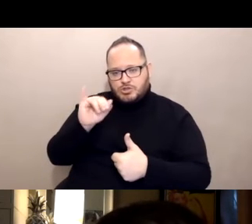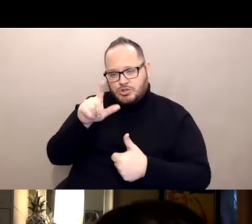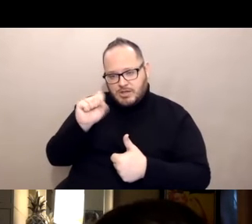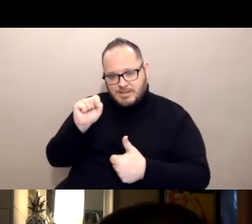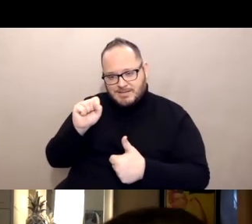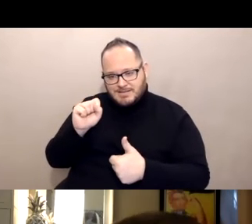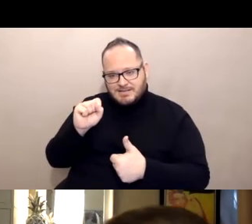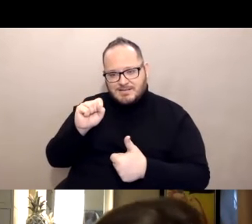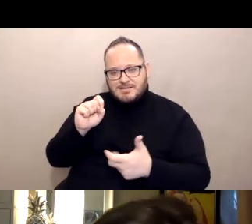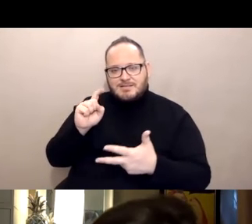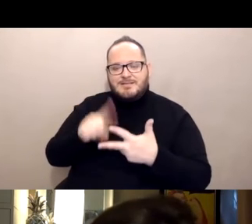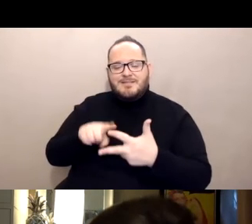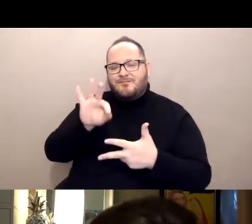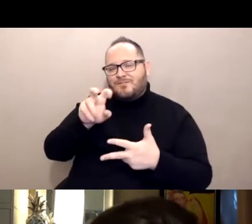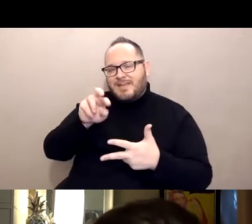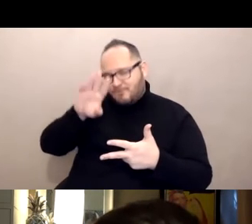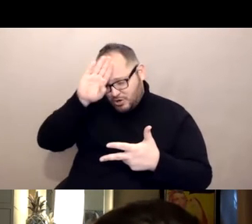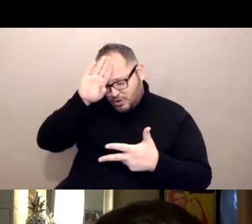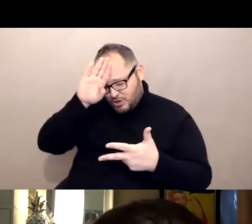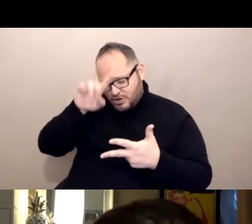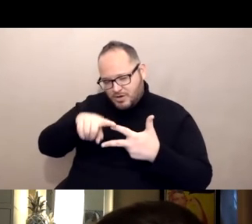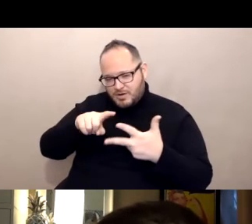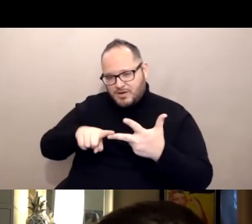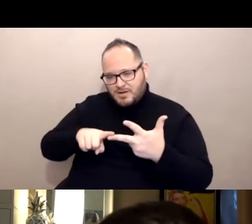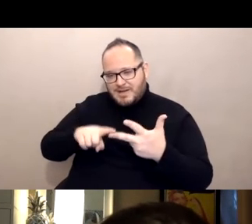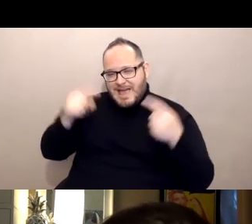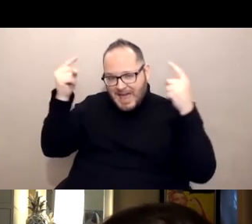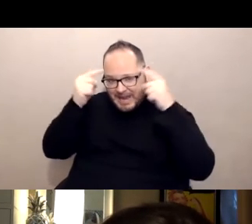Fever. Headache.